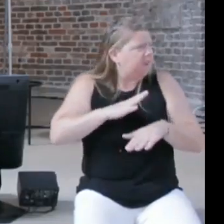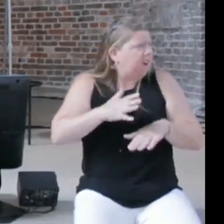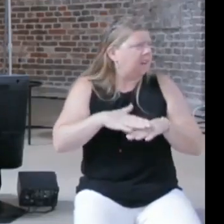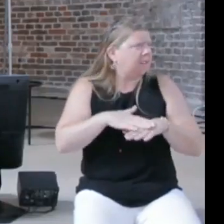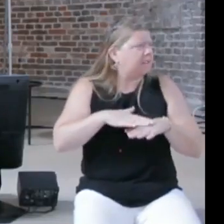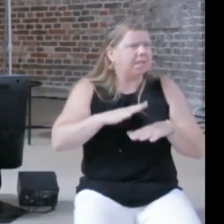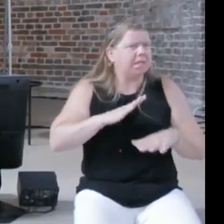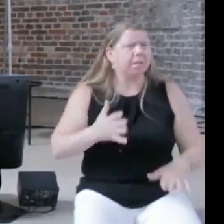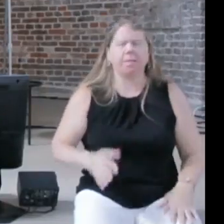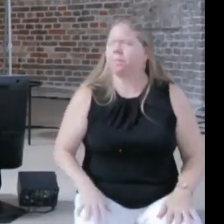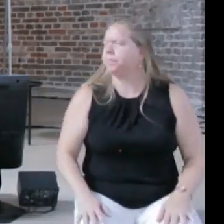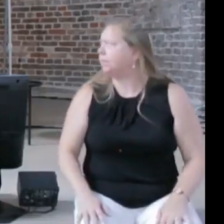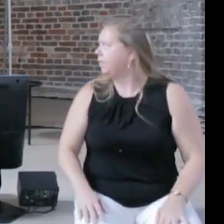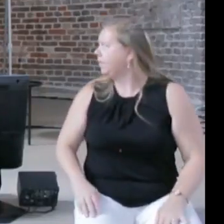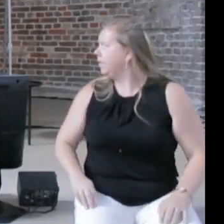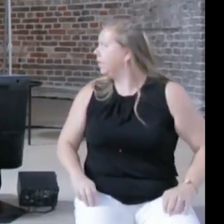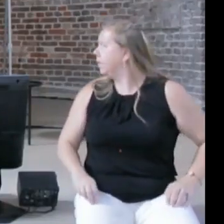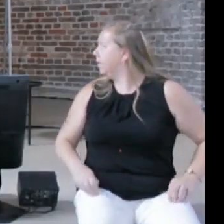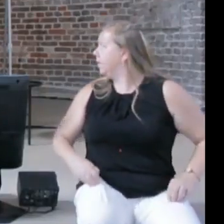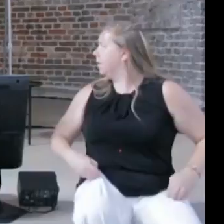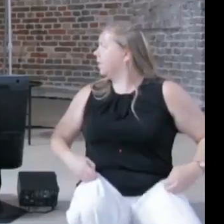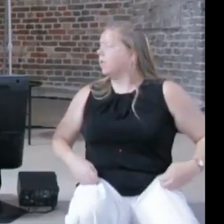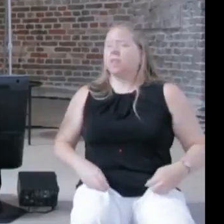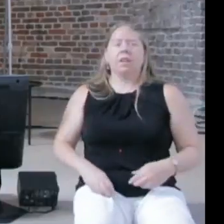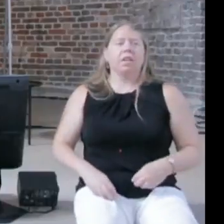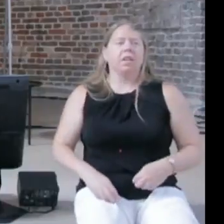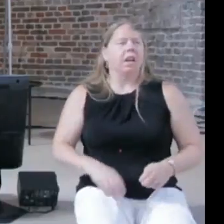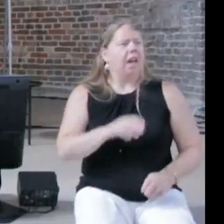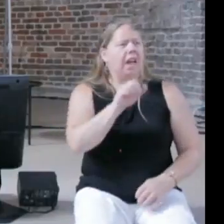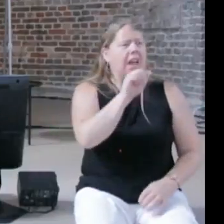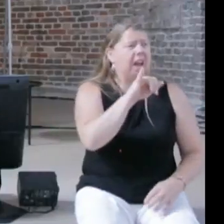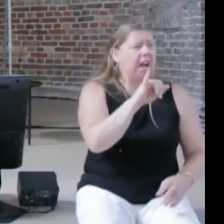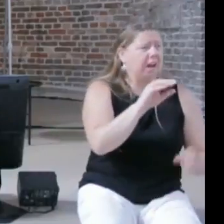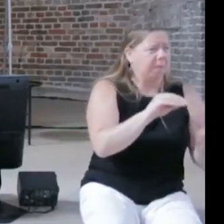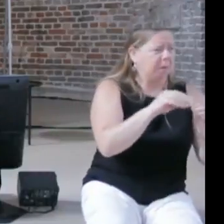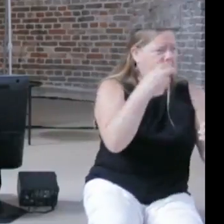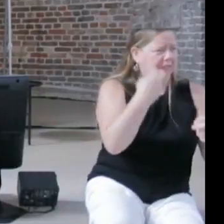I don't actually think they're harder, so we think they're a little bit harder right